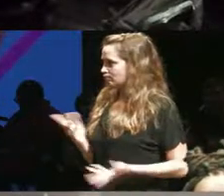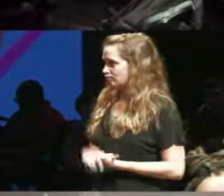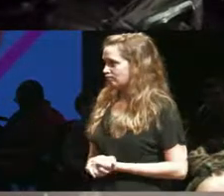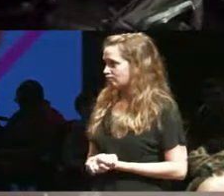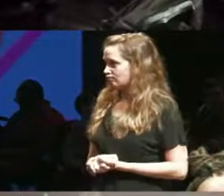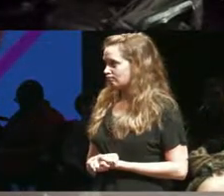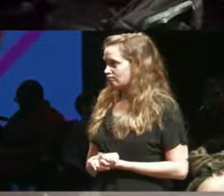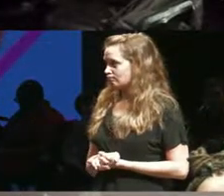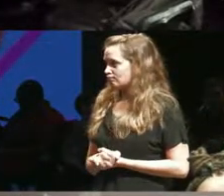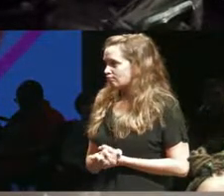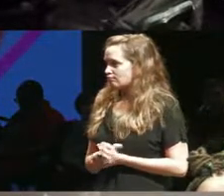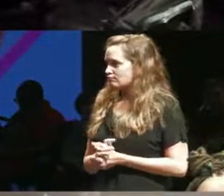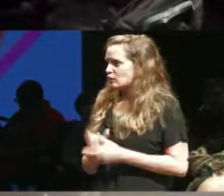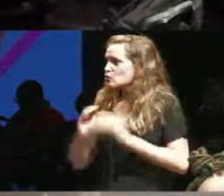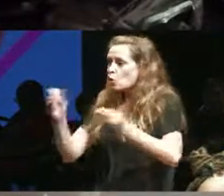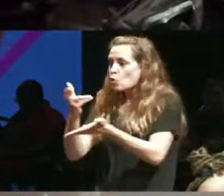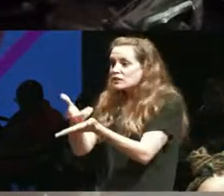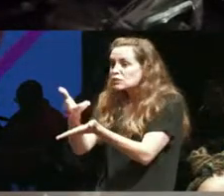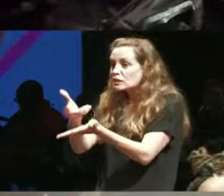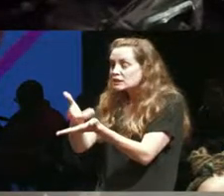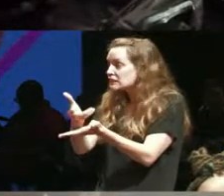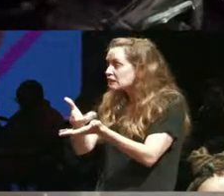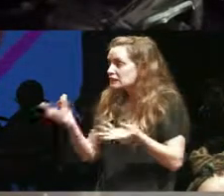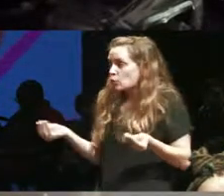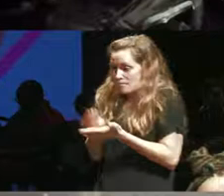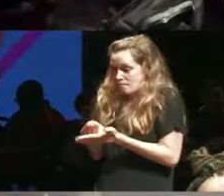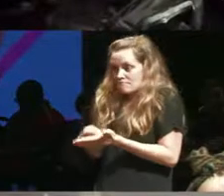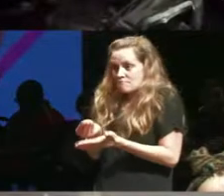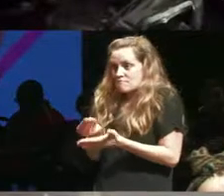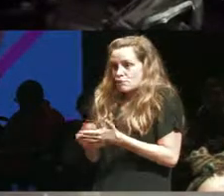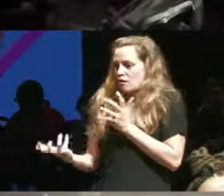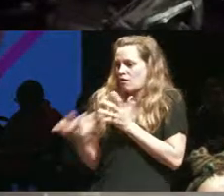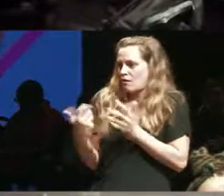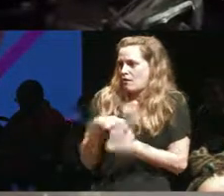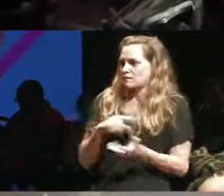there's no available resources to accommodate as an artist who needs a